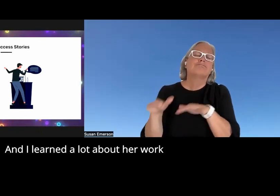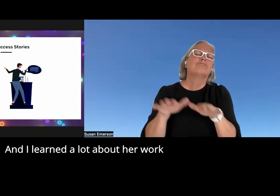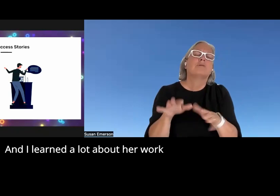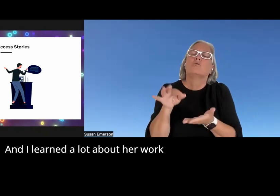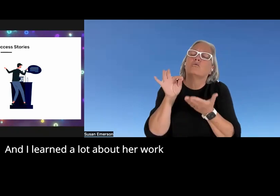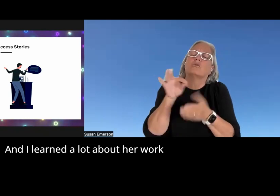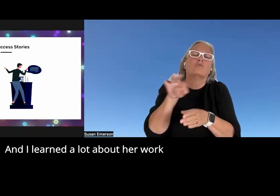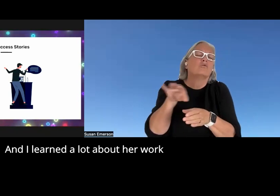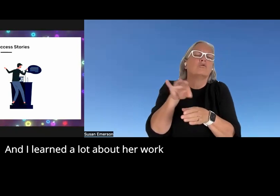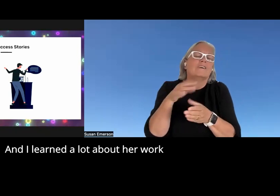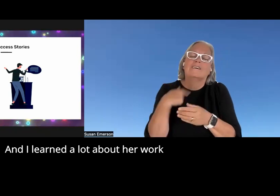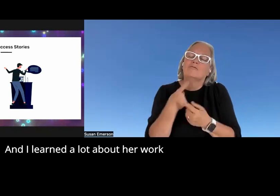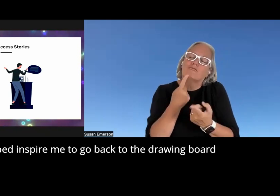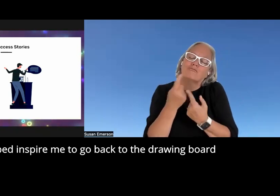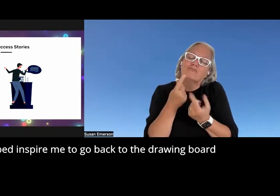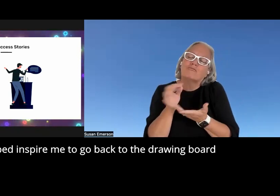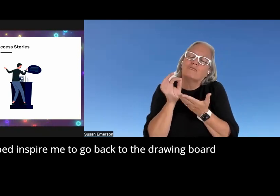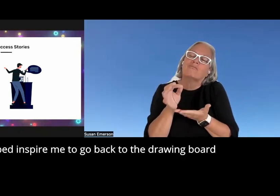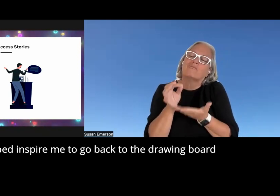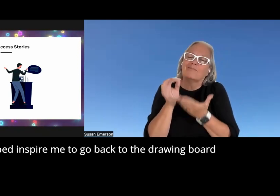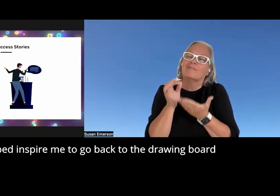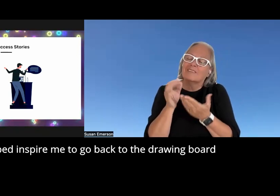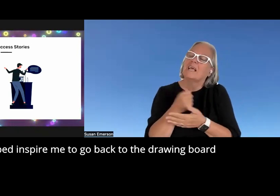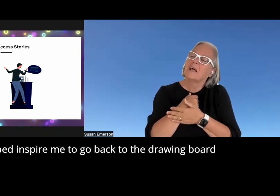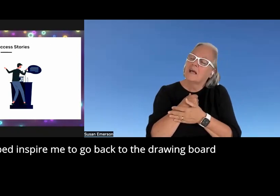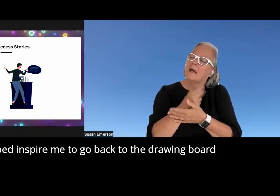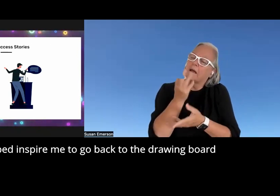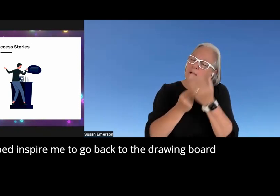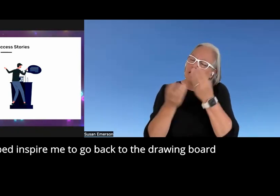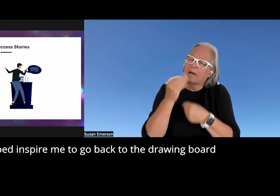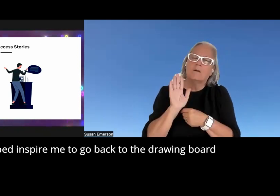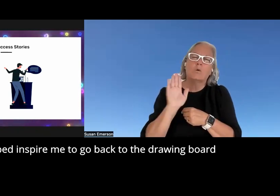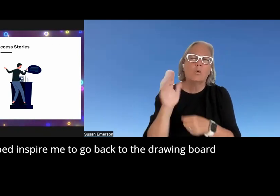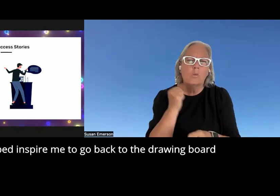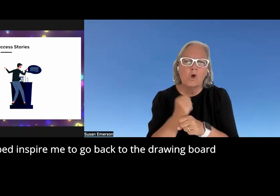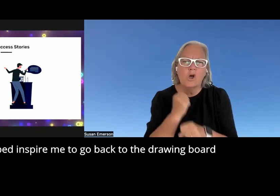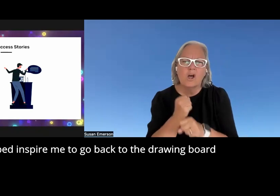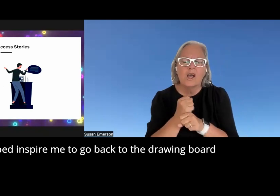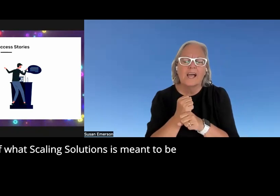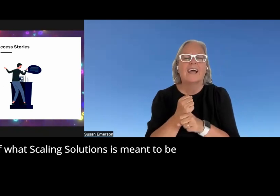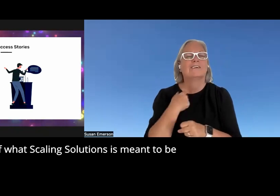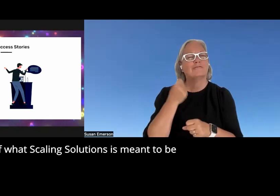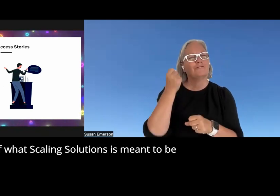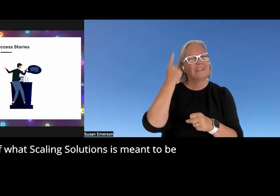learned a lot about her work and it helped inspire me to go back to the drawing board of what scaling